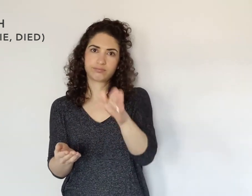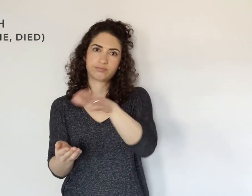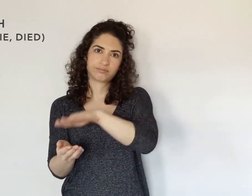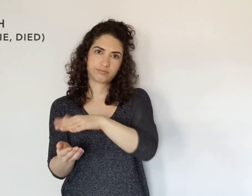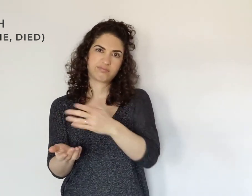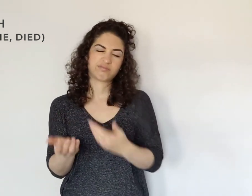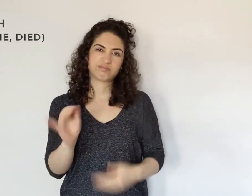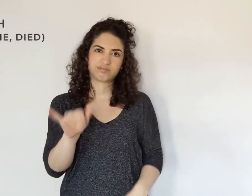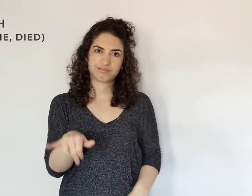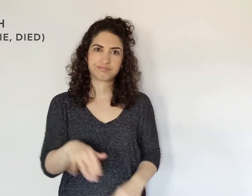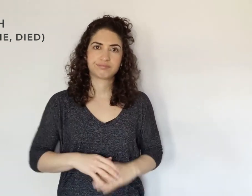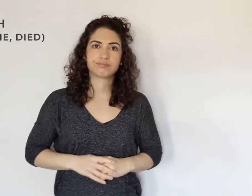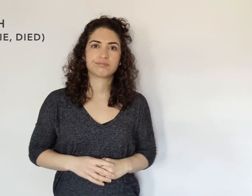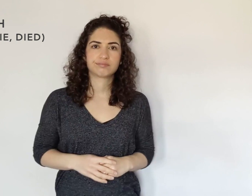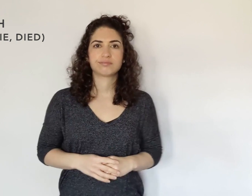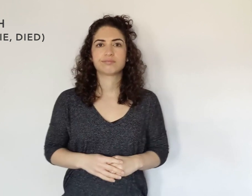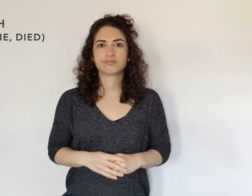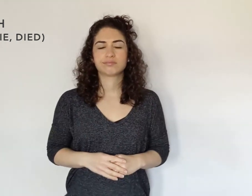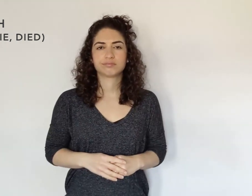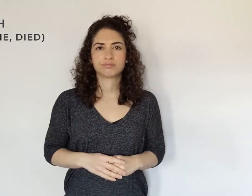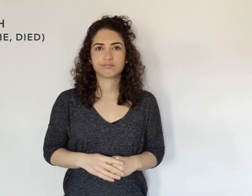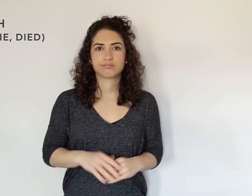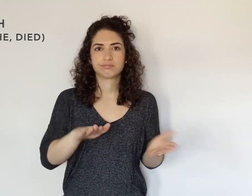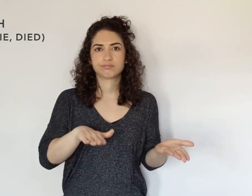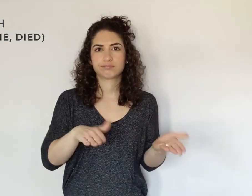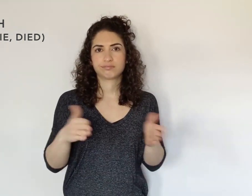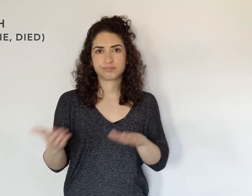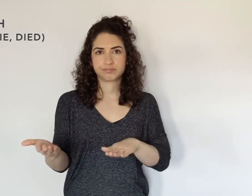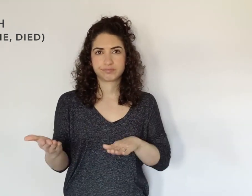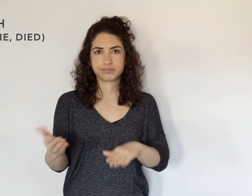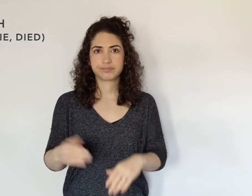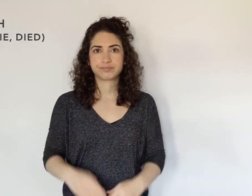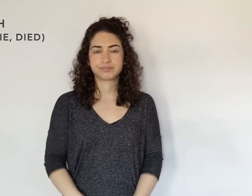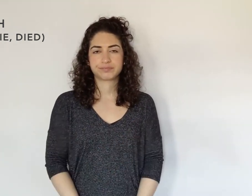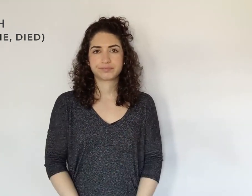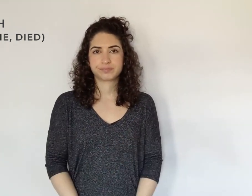Your hands are flipping like that. DIED